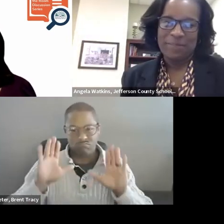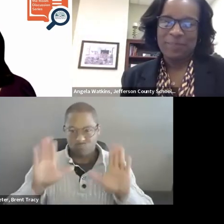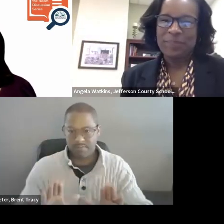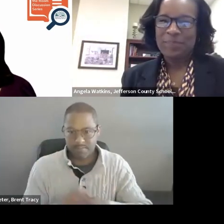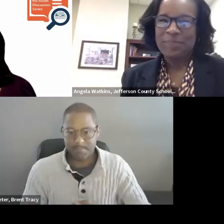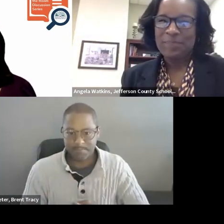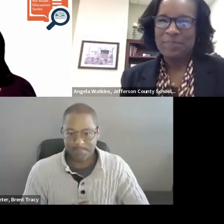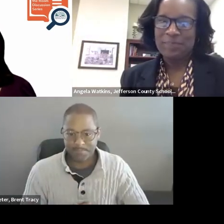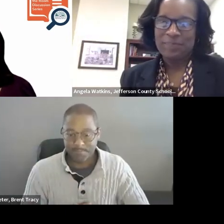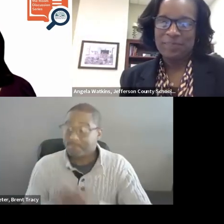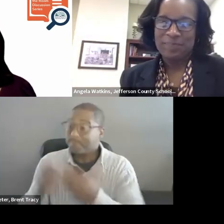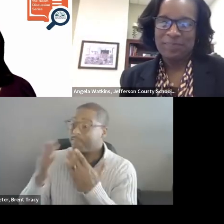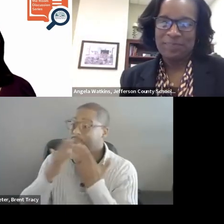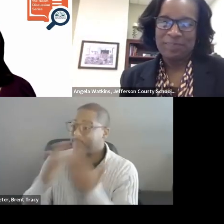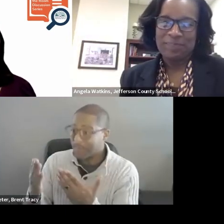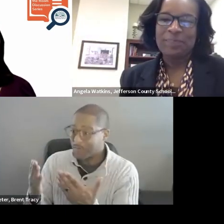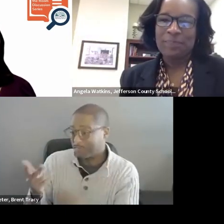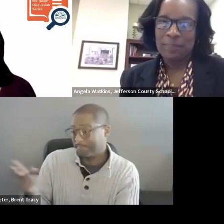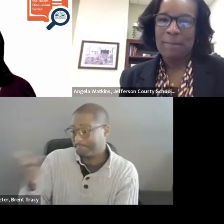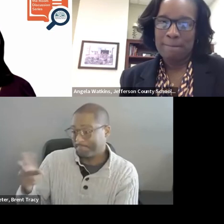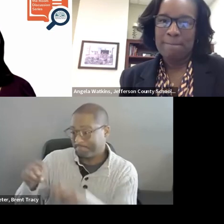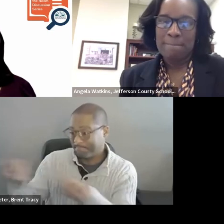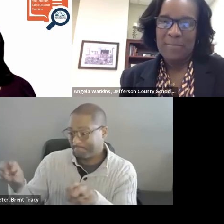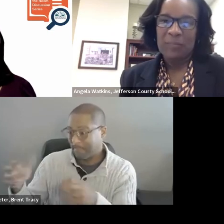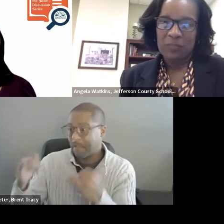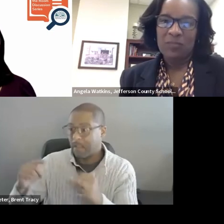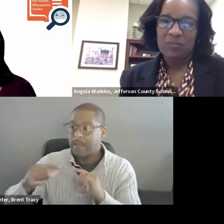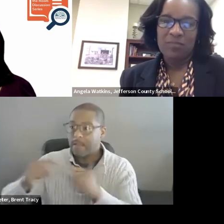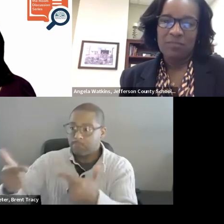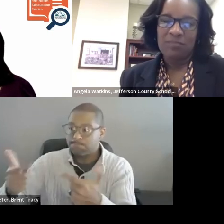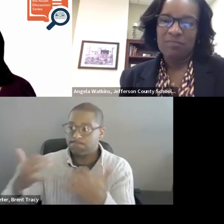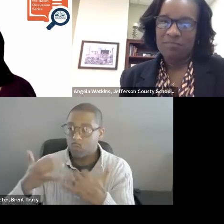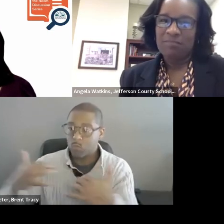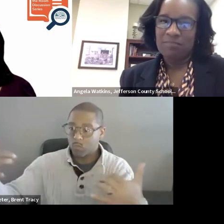We do have some time now to take some questions from our attendees.